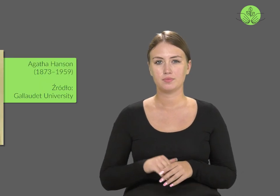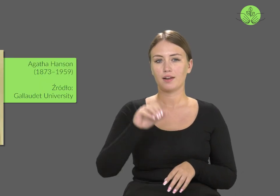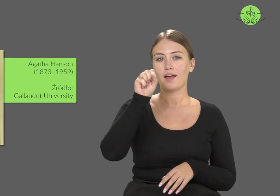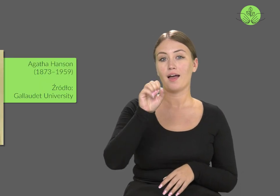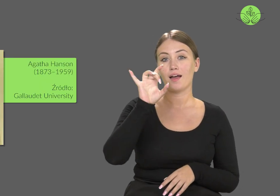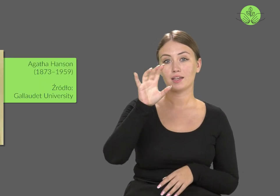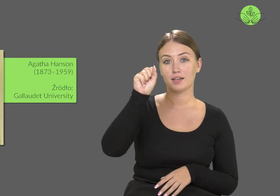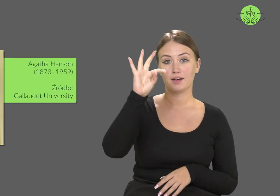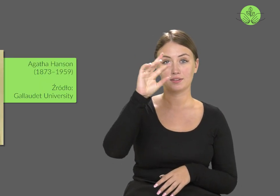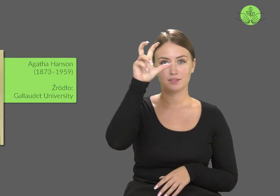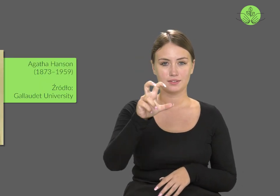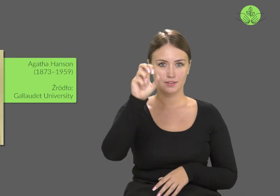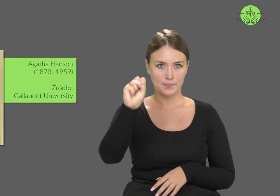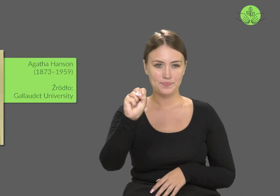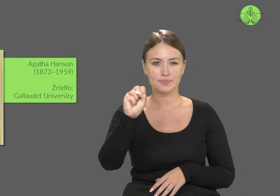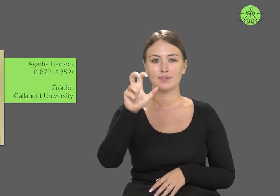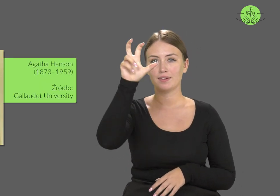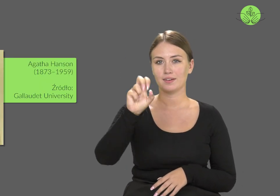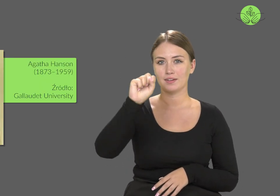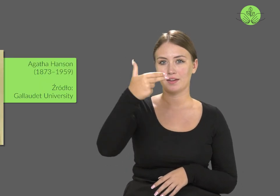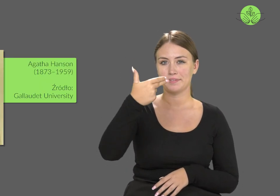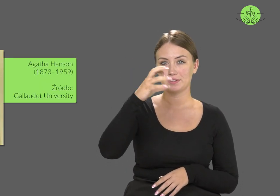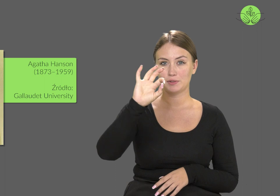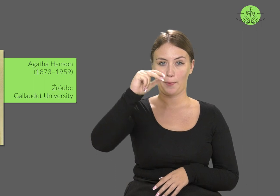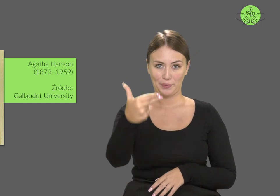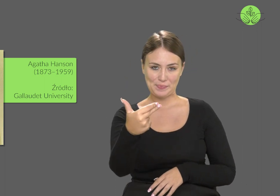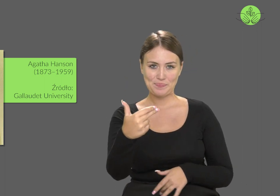Agatha Hanson.